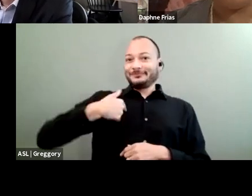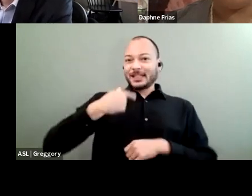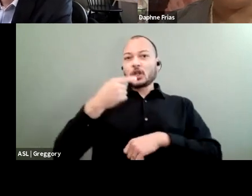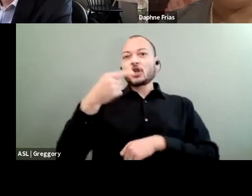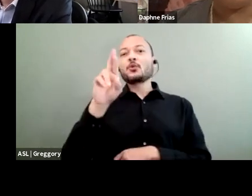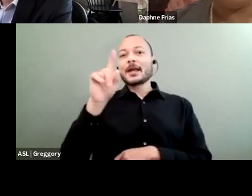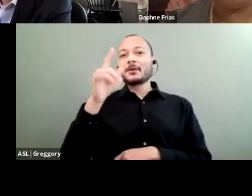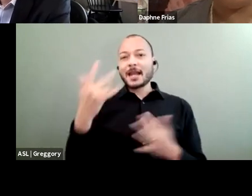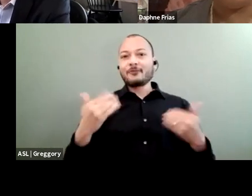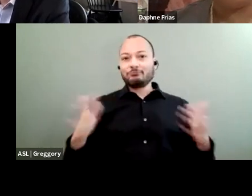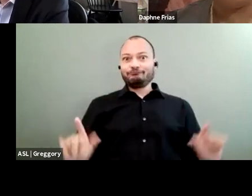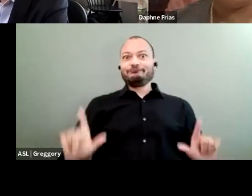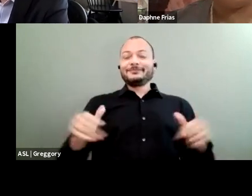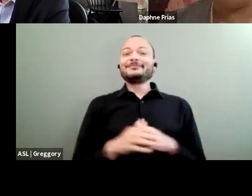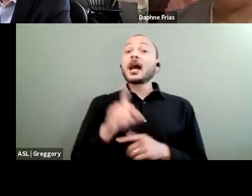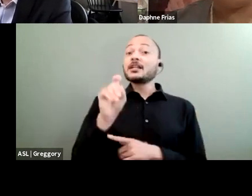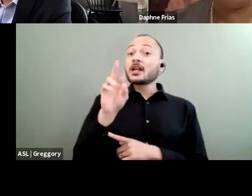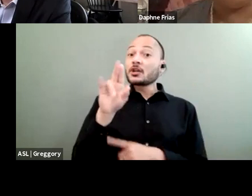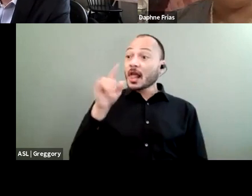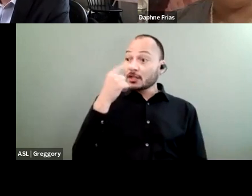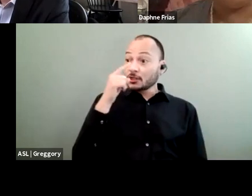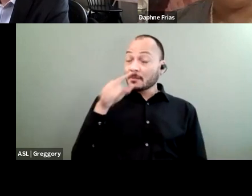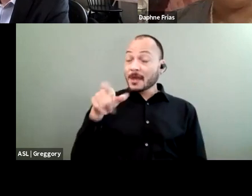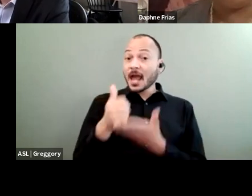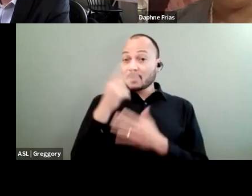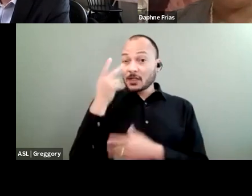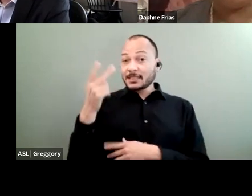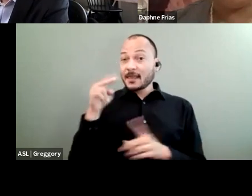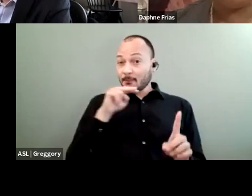And Dr. Yolanda, would you mind helping us see this perspective from where you sit?